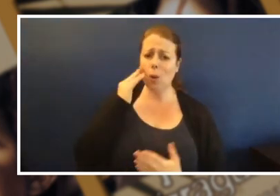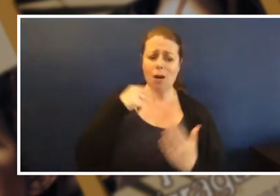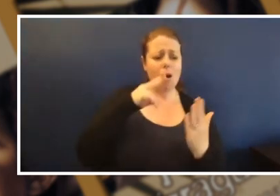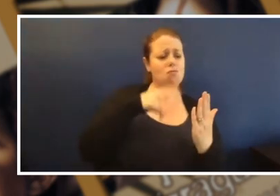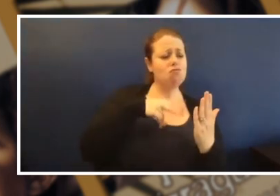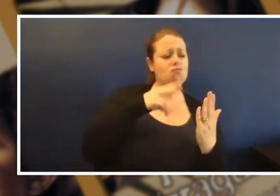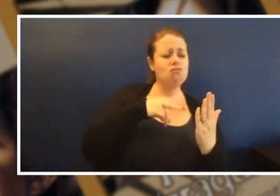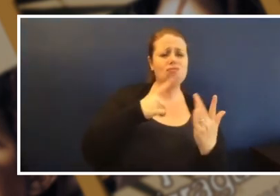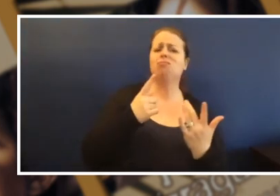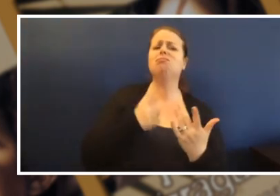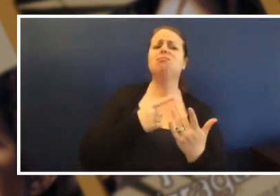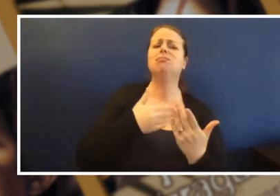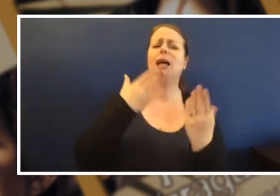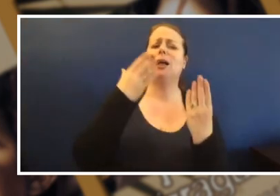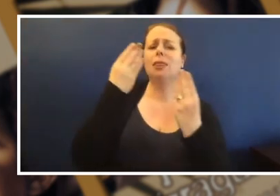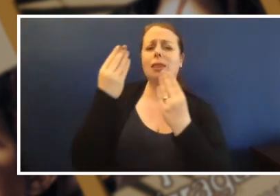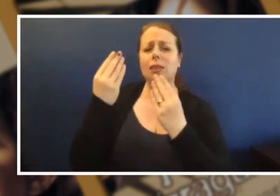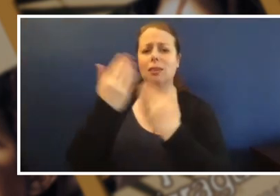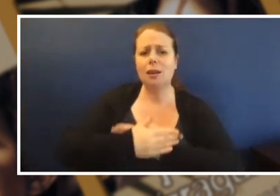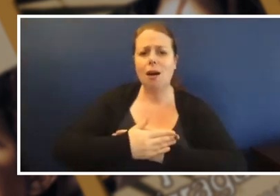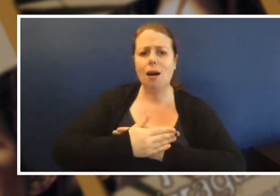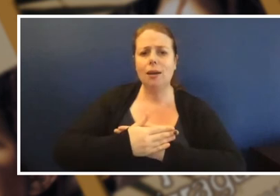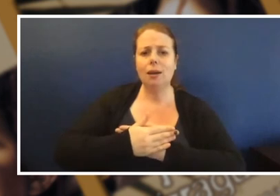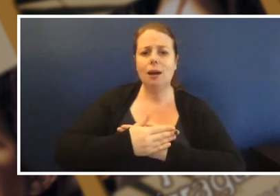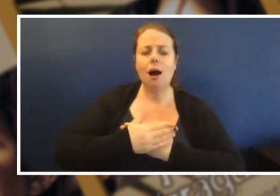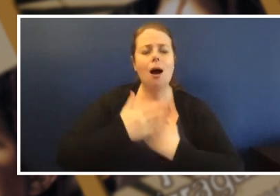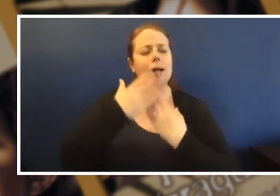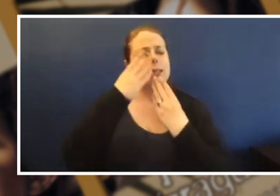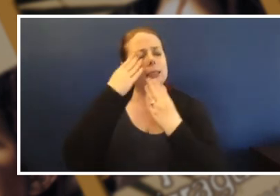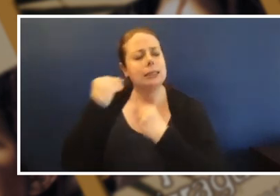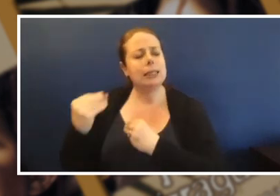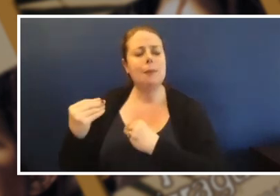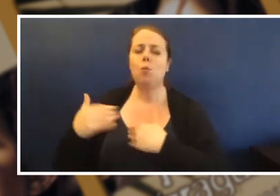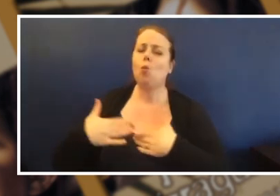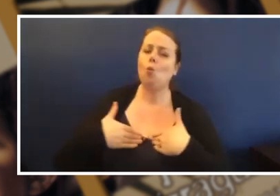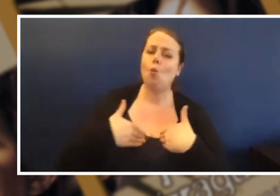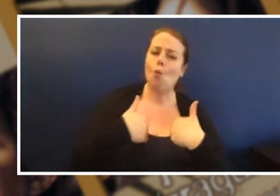reading it and you told me that story about that lady and I could completely understand how